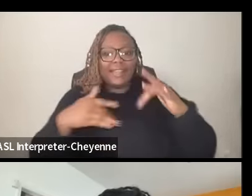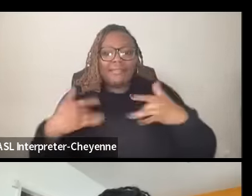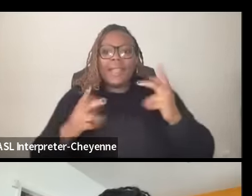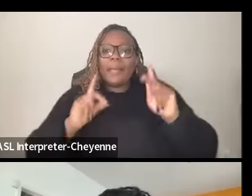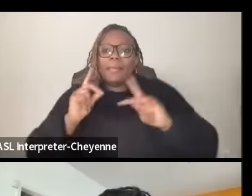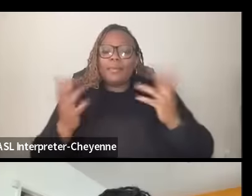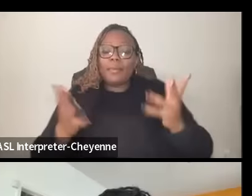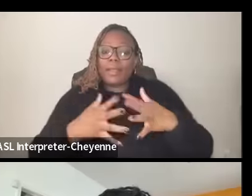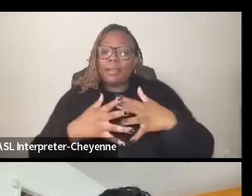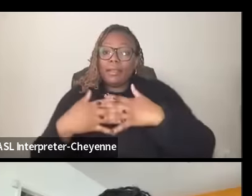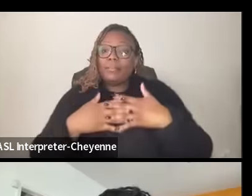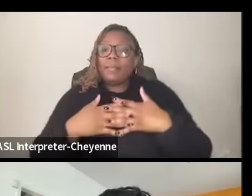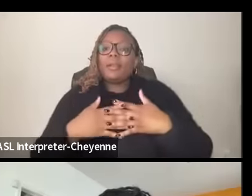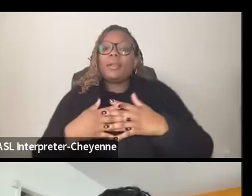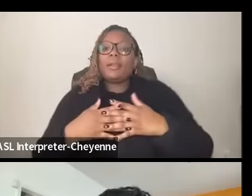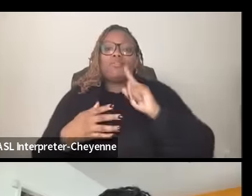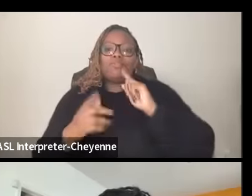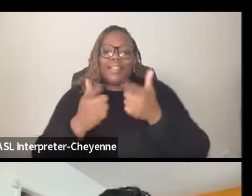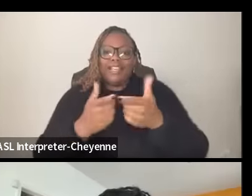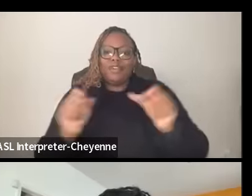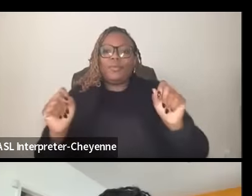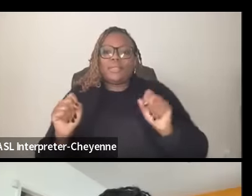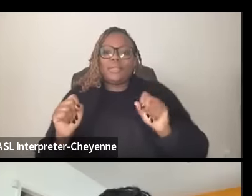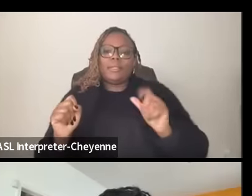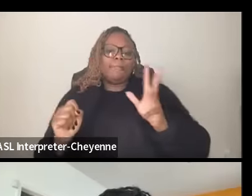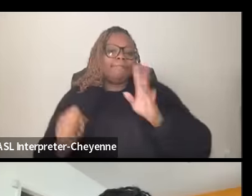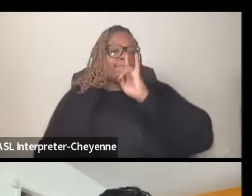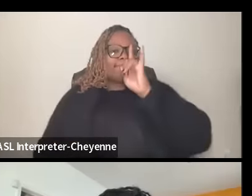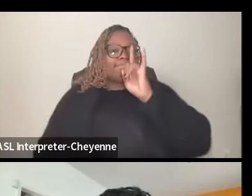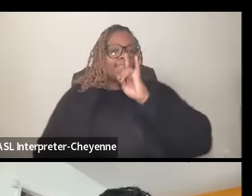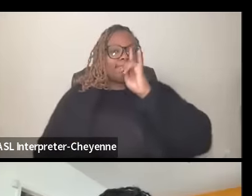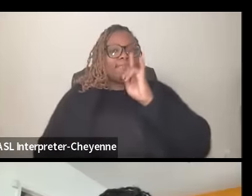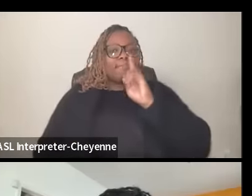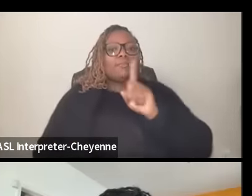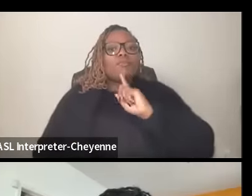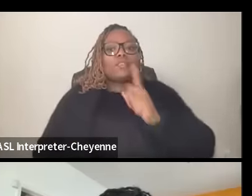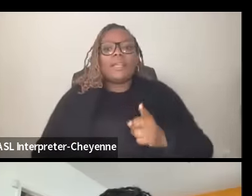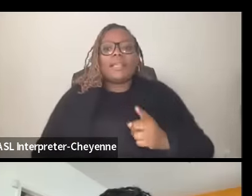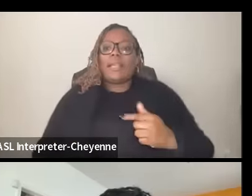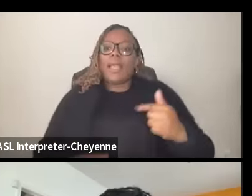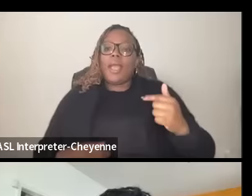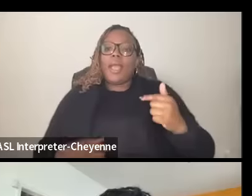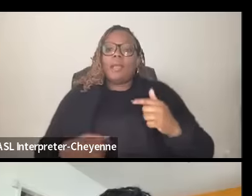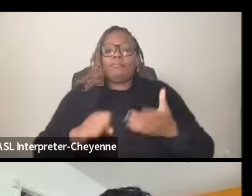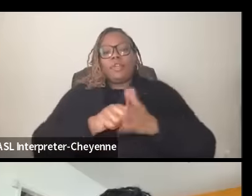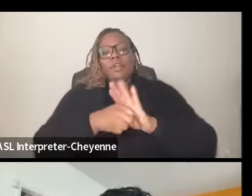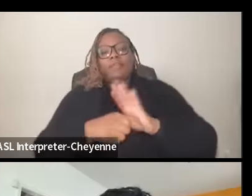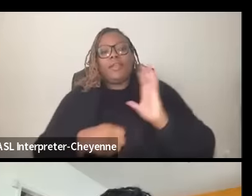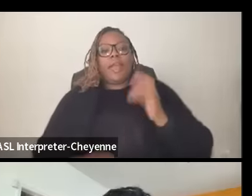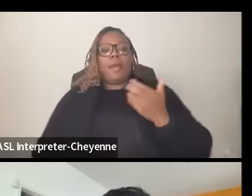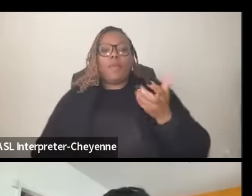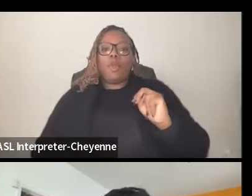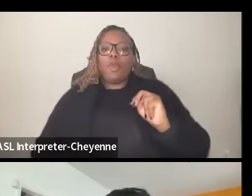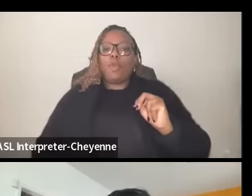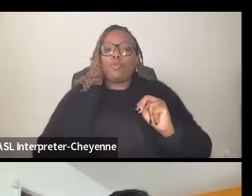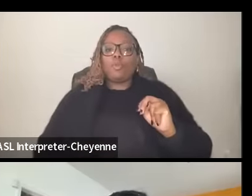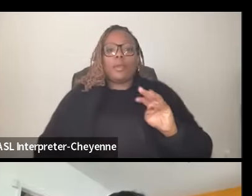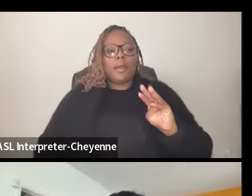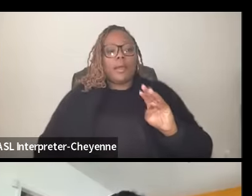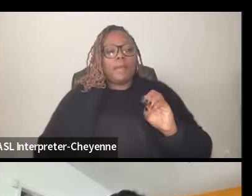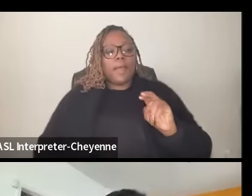States are such linguistic chauvinists um you know sort of covering our own uh monolingualism uh we